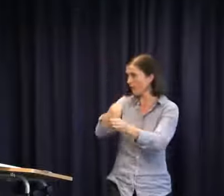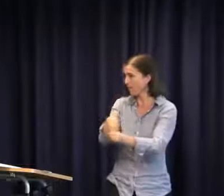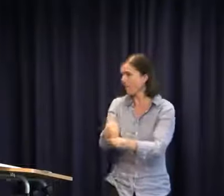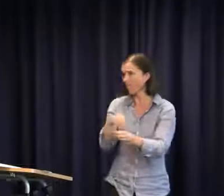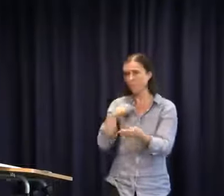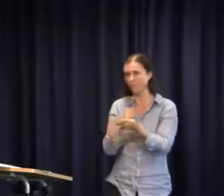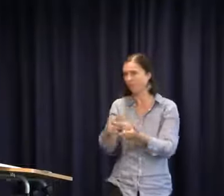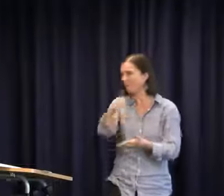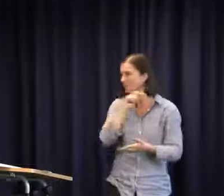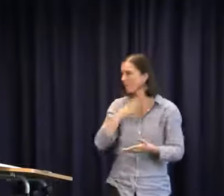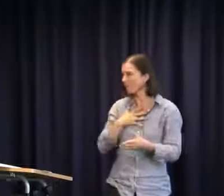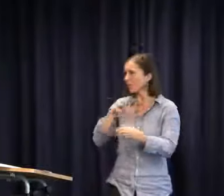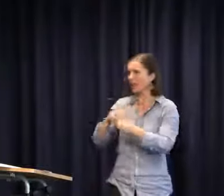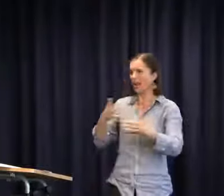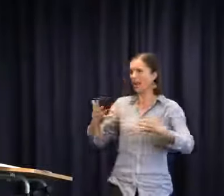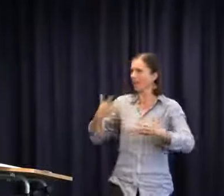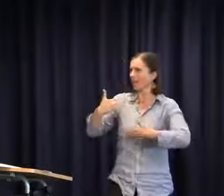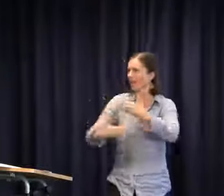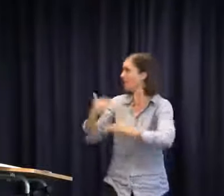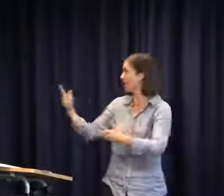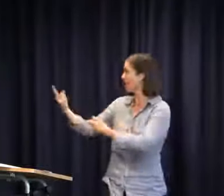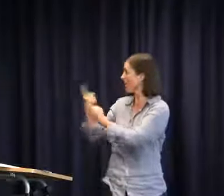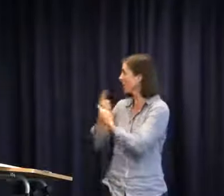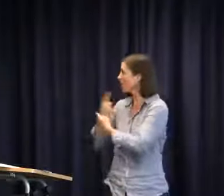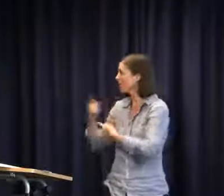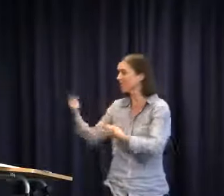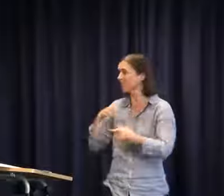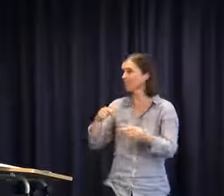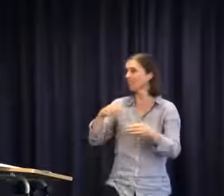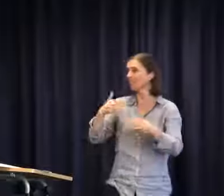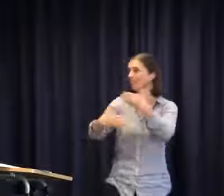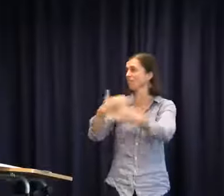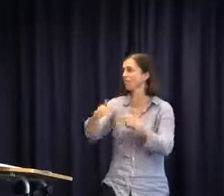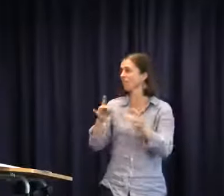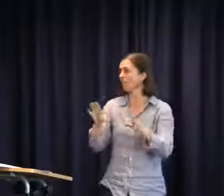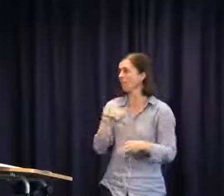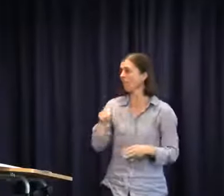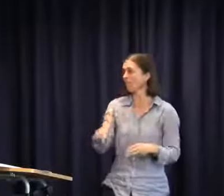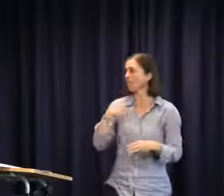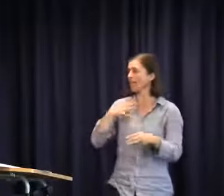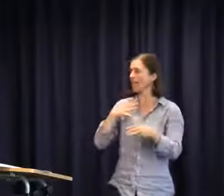I would be more than happy to be involved in that and I am sure there would be other people in the room who would like to partake in that process. Julie Phillips perhaps could